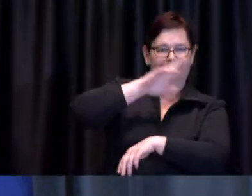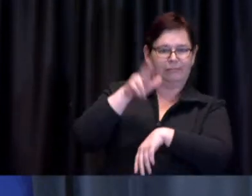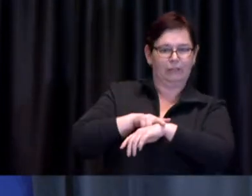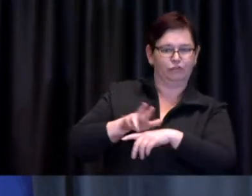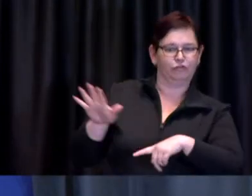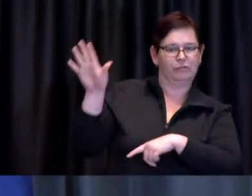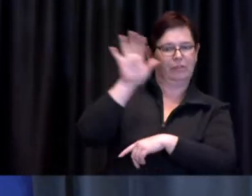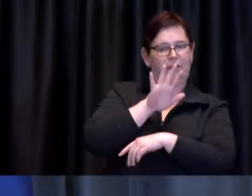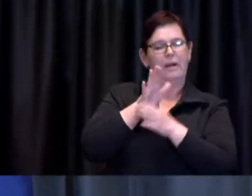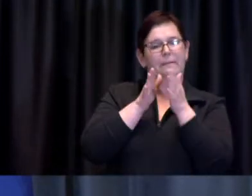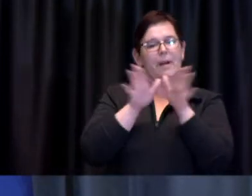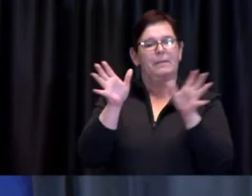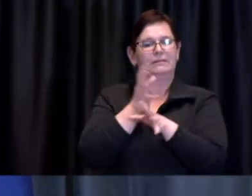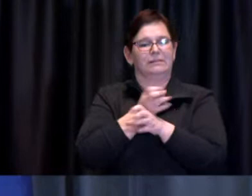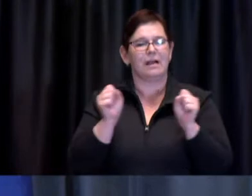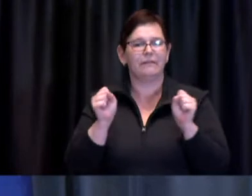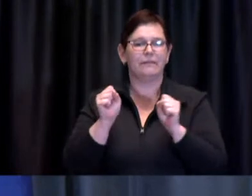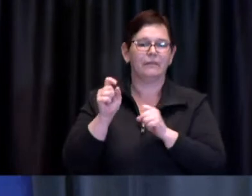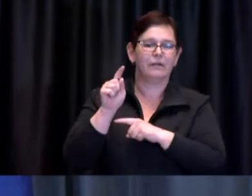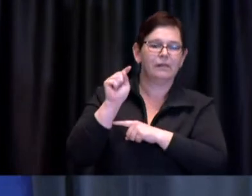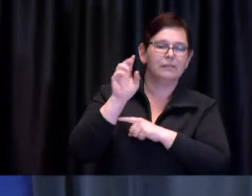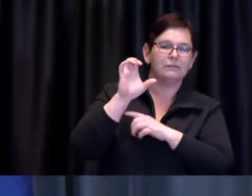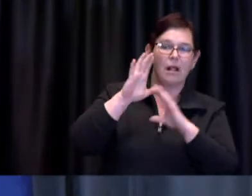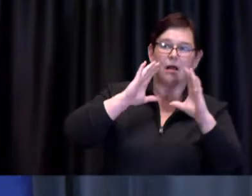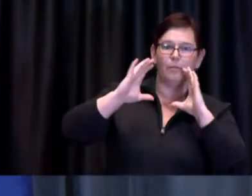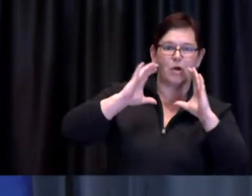24 hours a day and seven days per week,